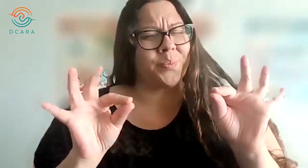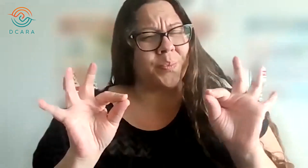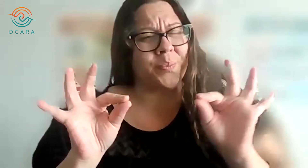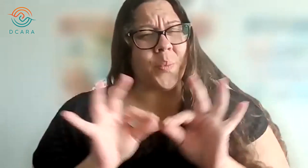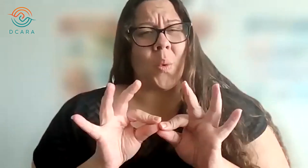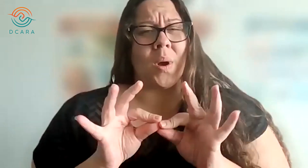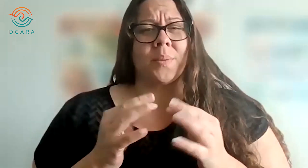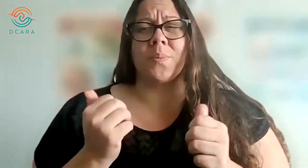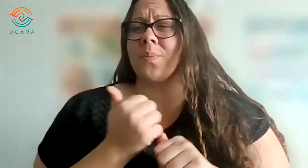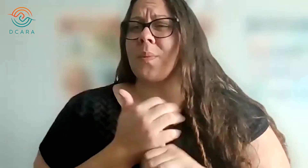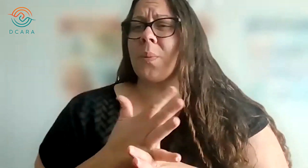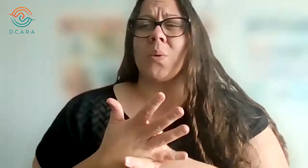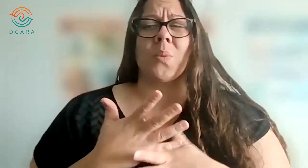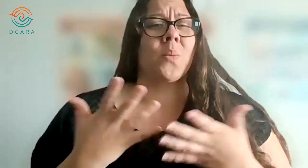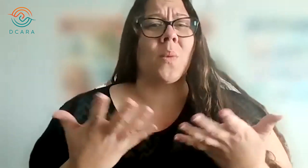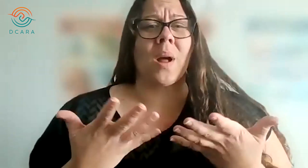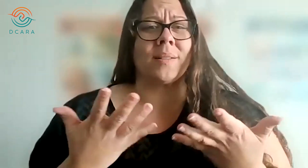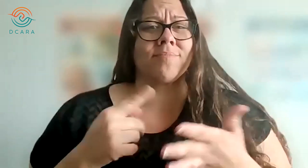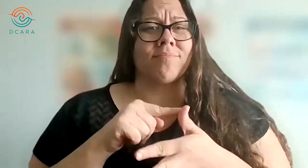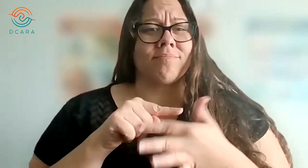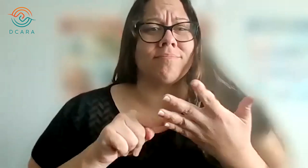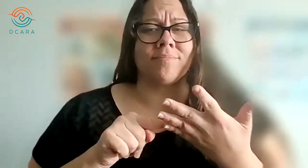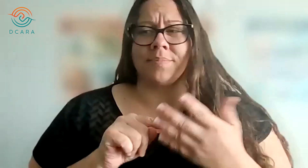One of the most important preparation tasks is to create